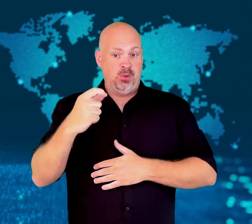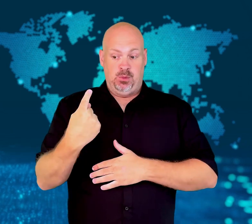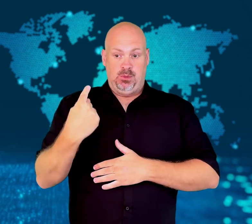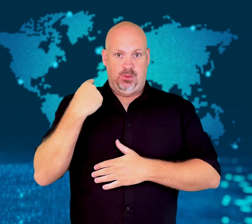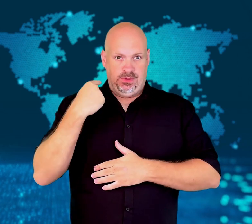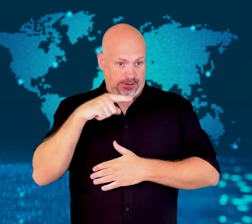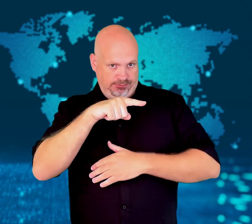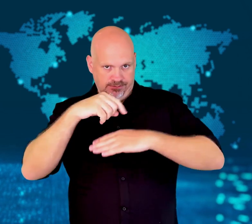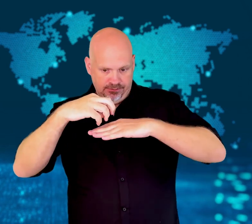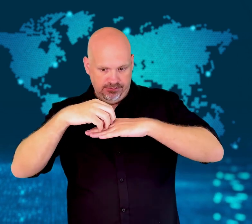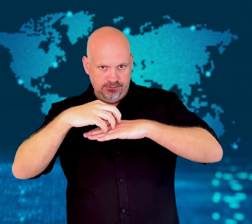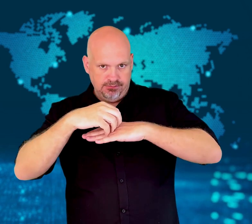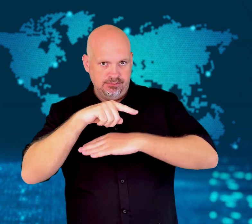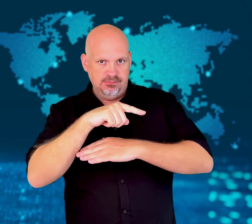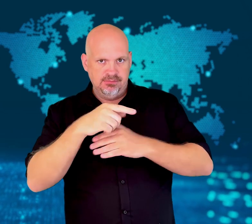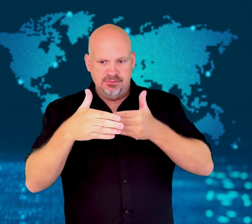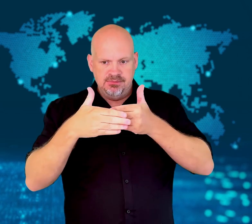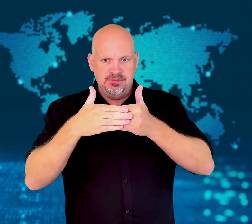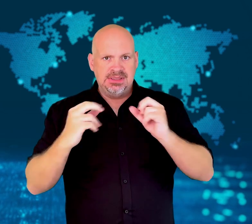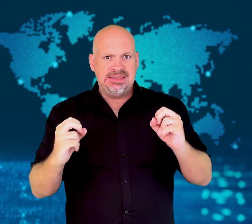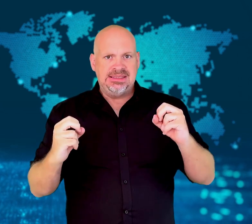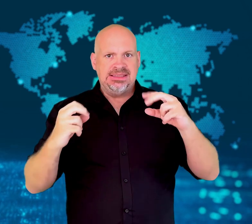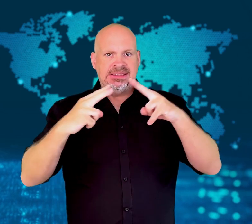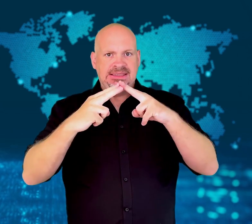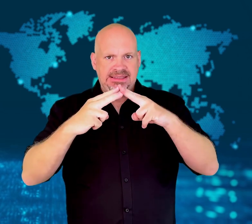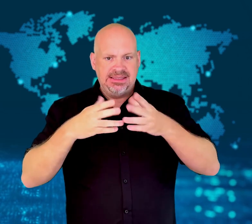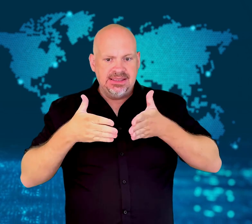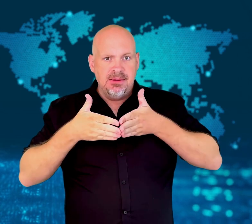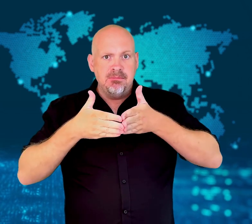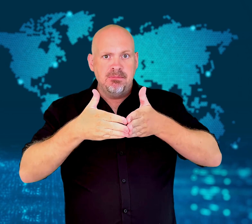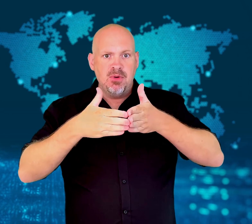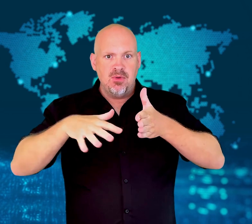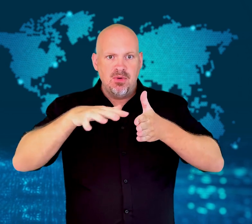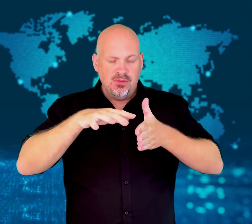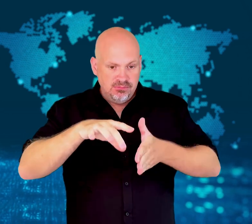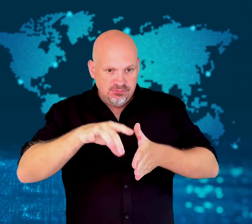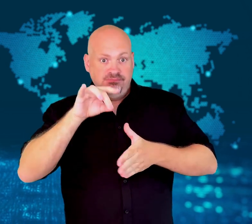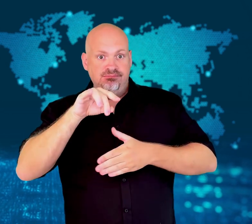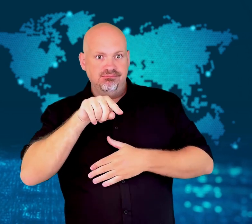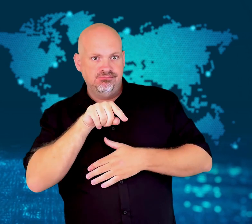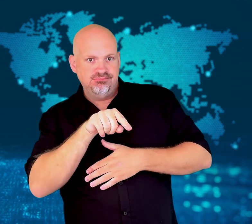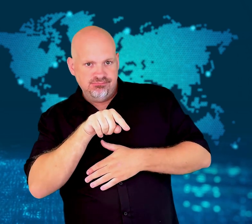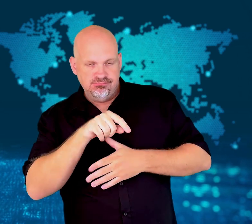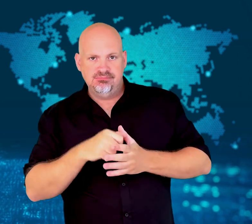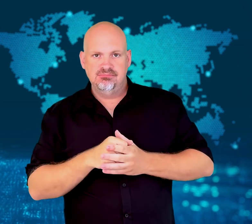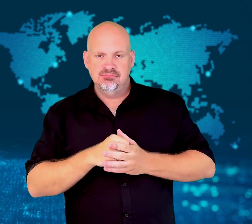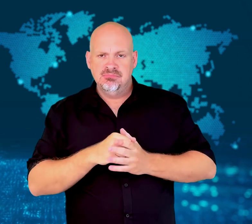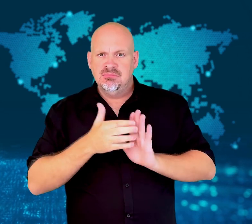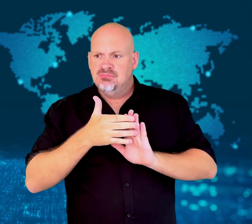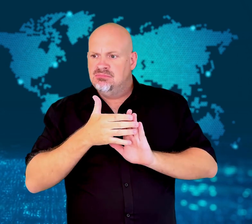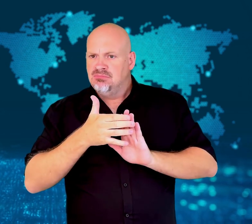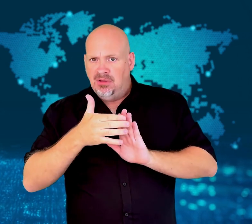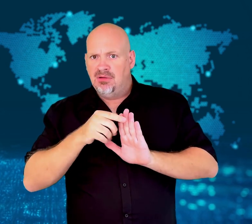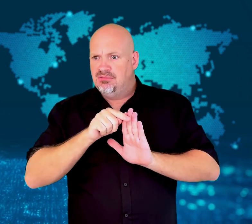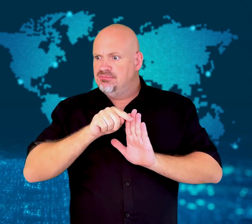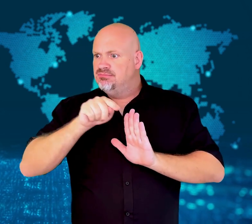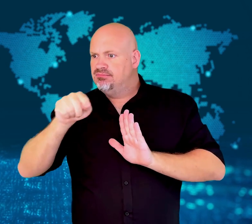Last week, a parasite was first found at a port near Sydney.